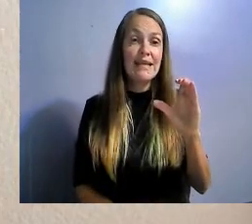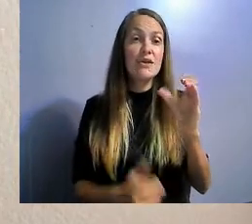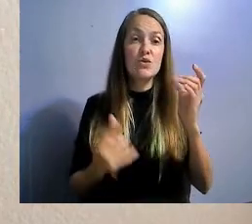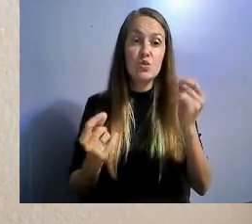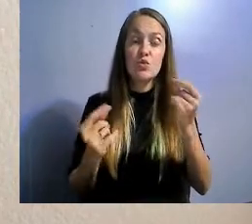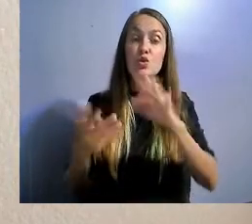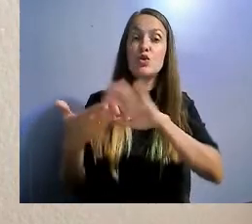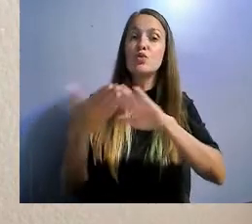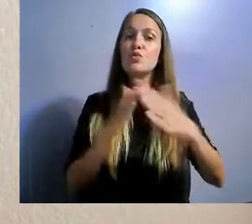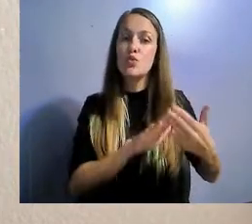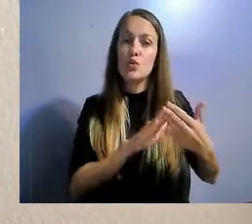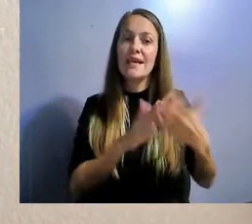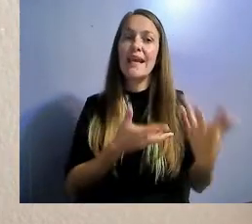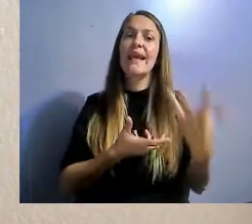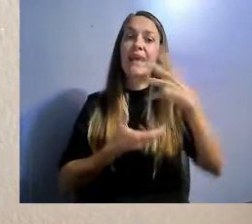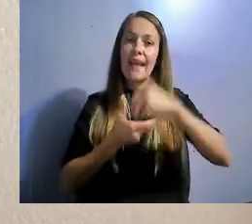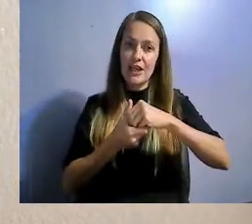I focus on housing.